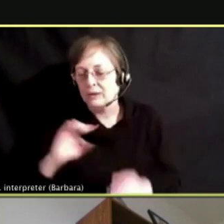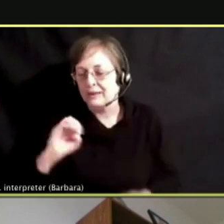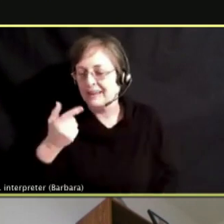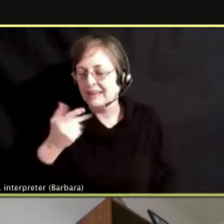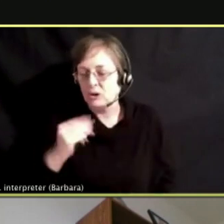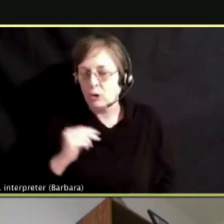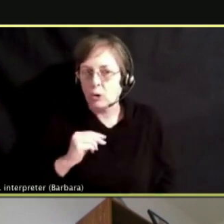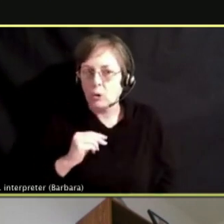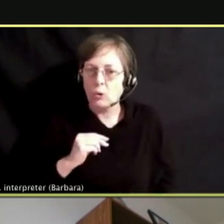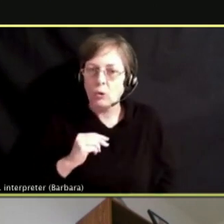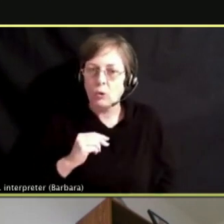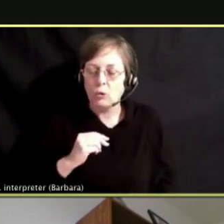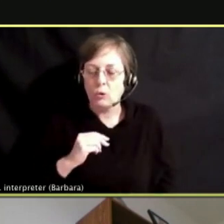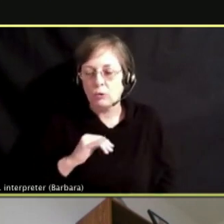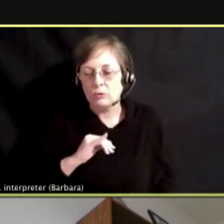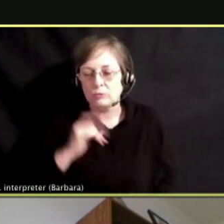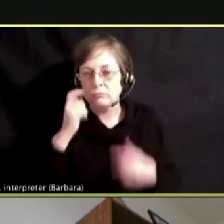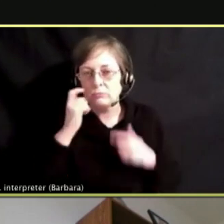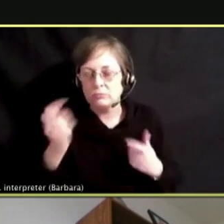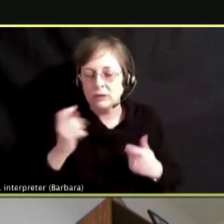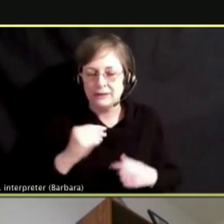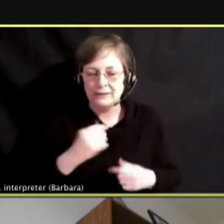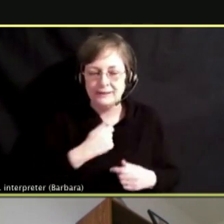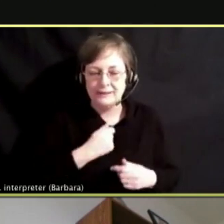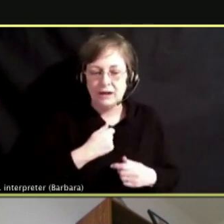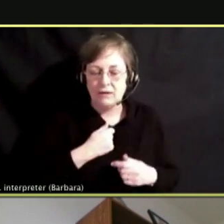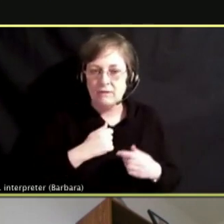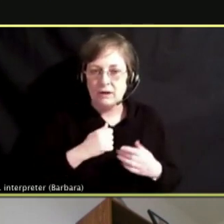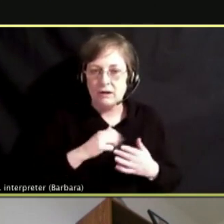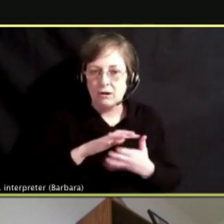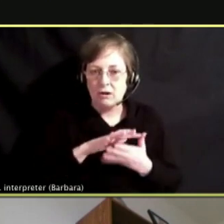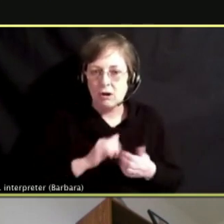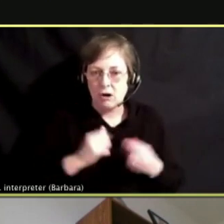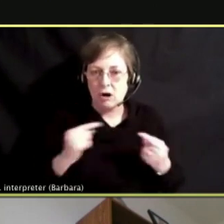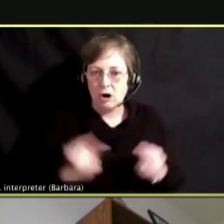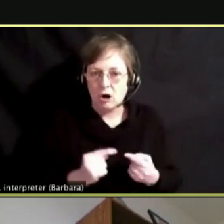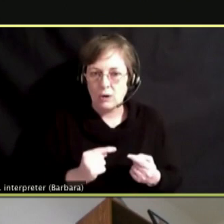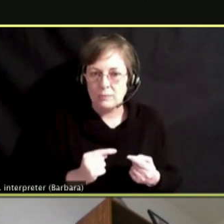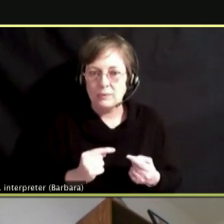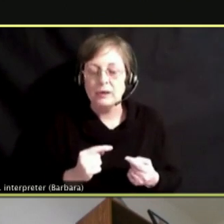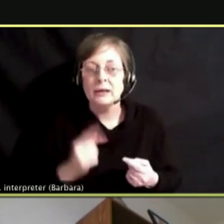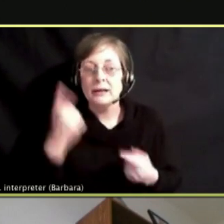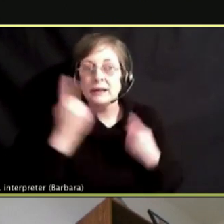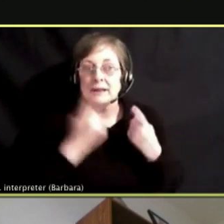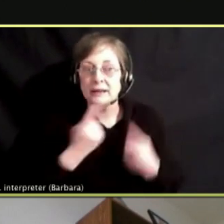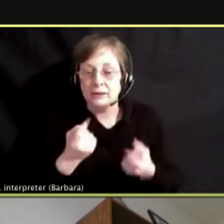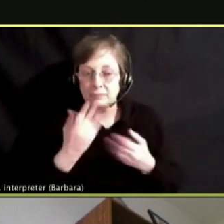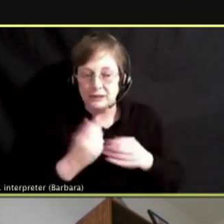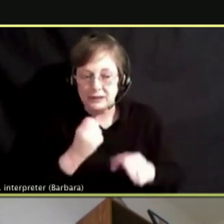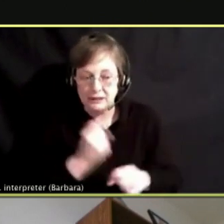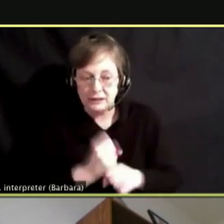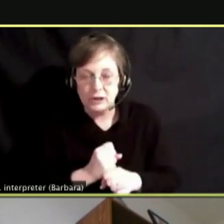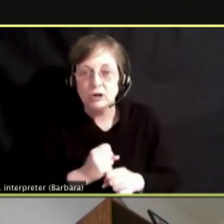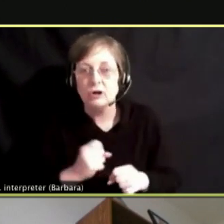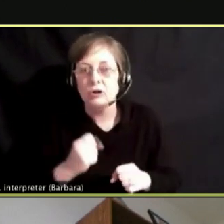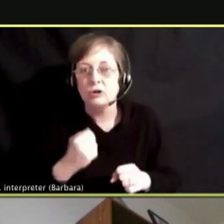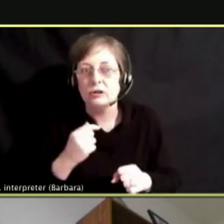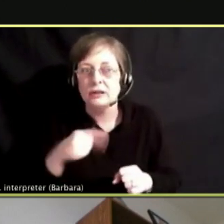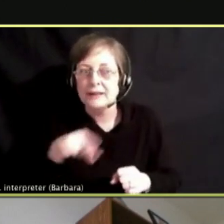IF YOU REALLY THINK ABOUT THIS, SUBSTANCES AFTER SOME YEARS OF KNOWING YOU SHOULDN'T